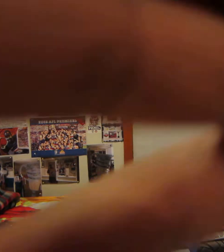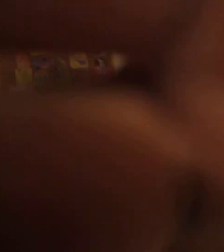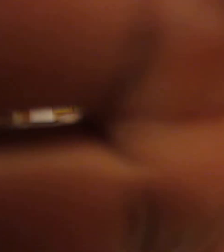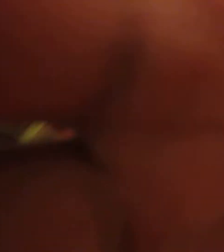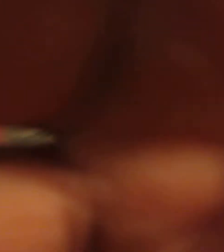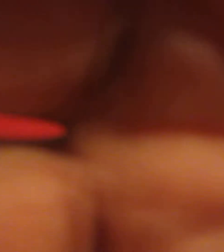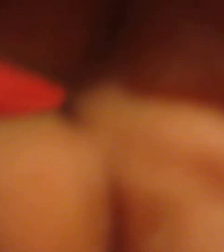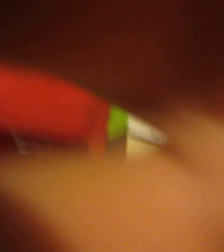( IBRAHIM TURN OFF )